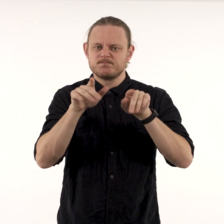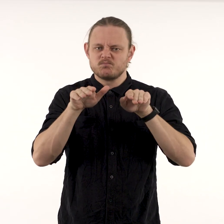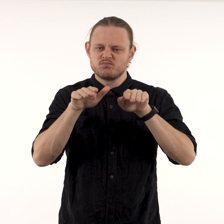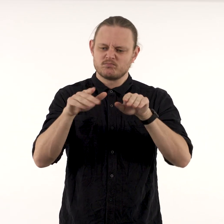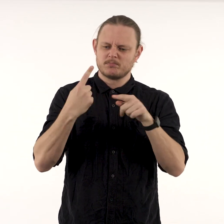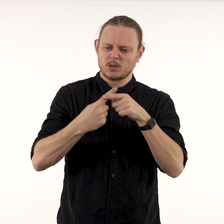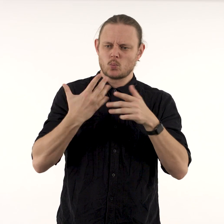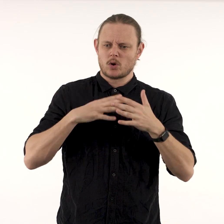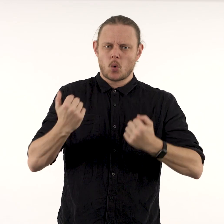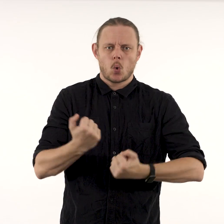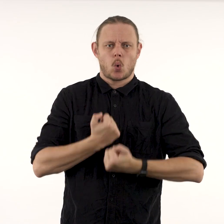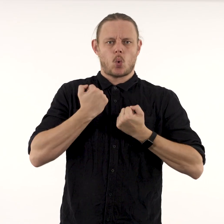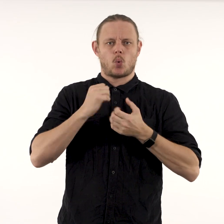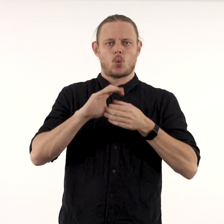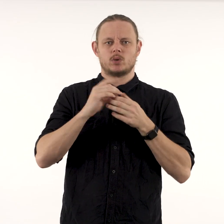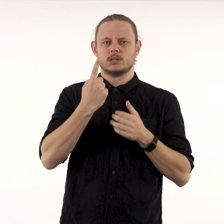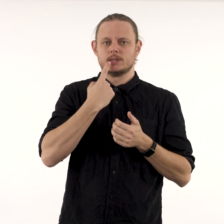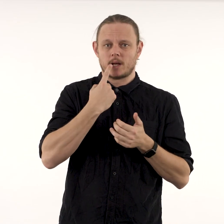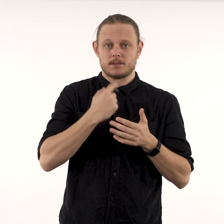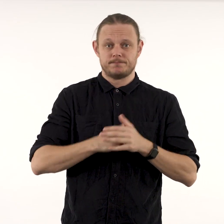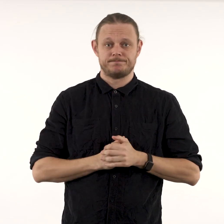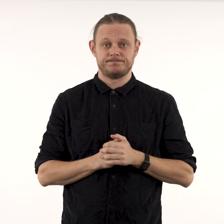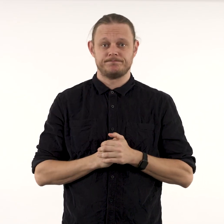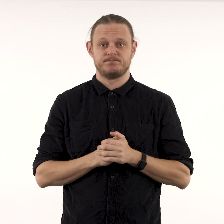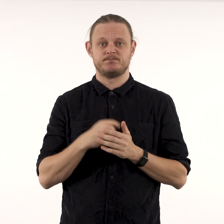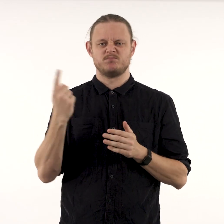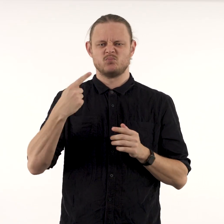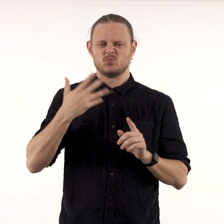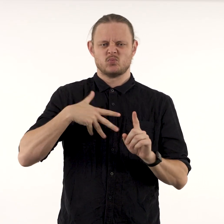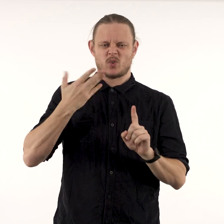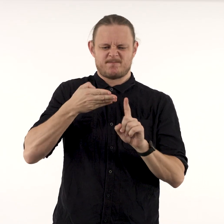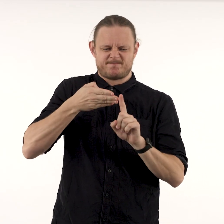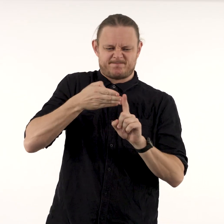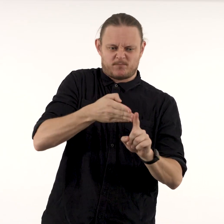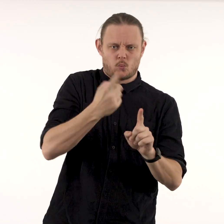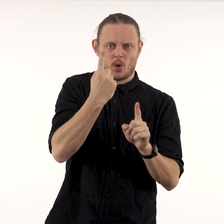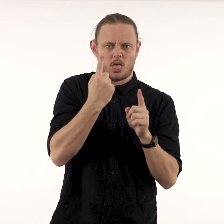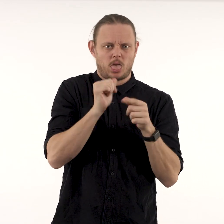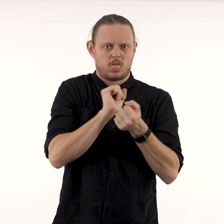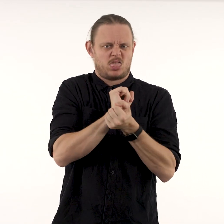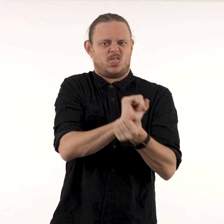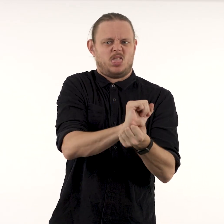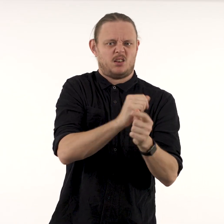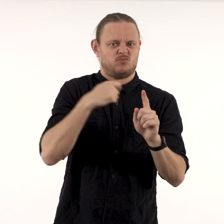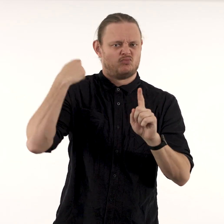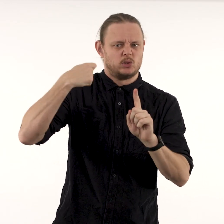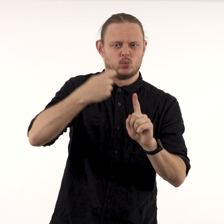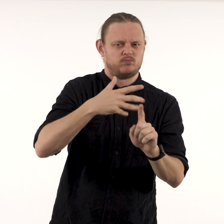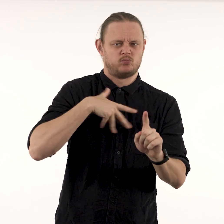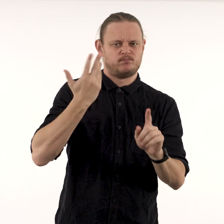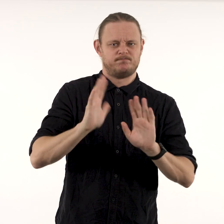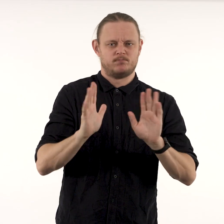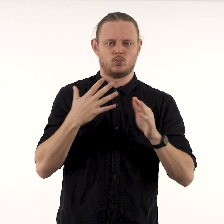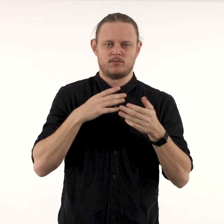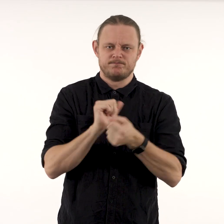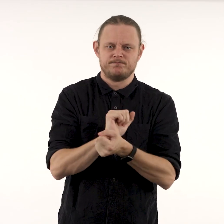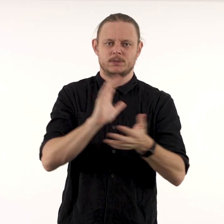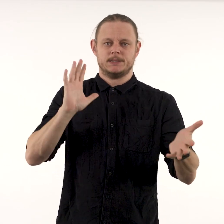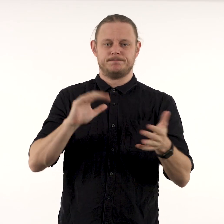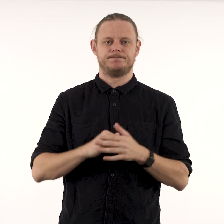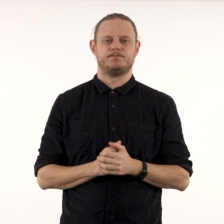we are both interested in creating our own forms and approaches rather than strictly adhering to any one tradition.